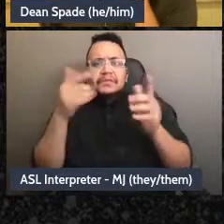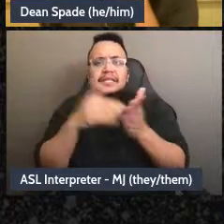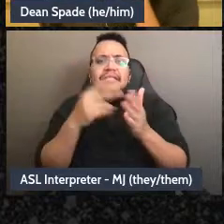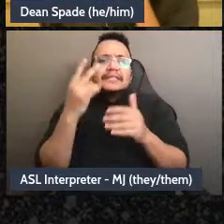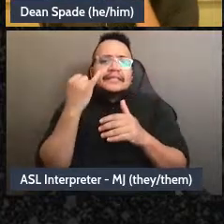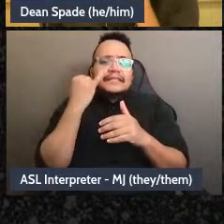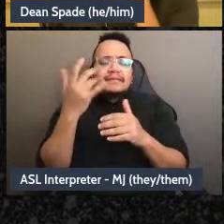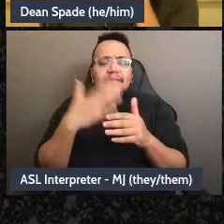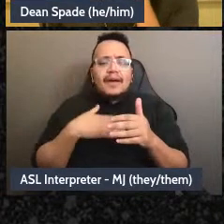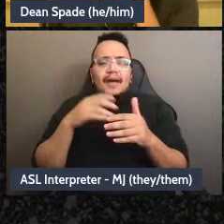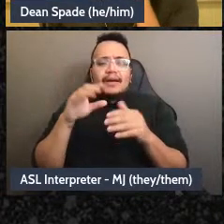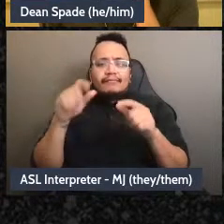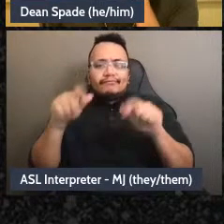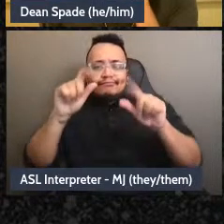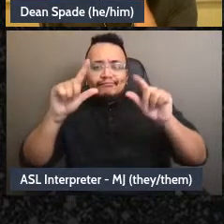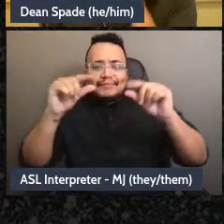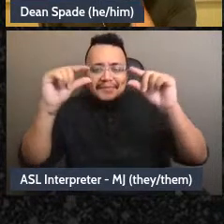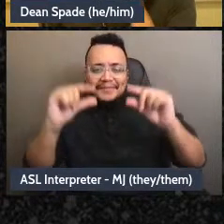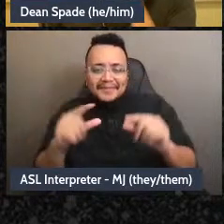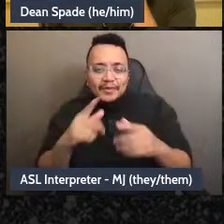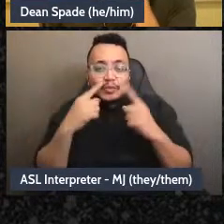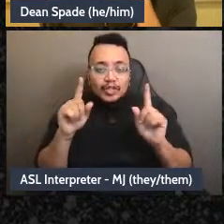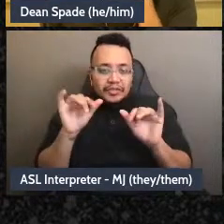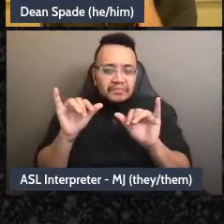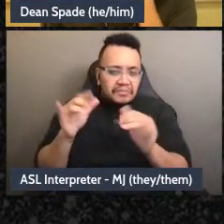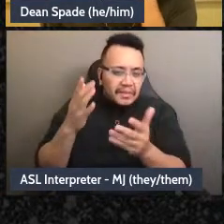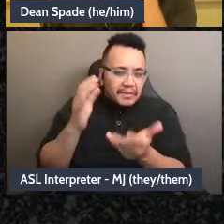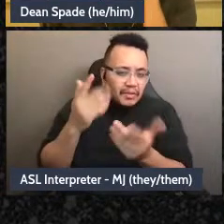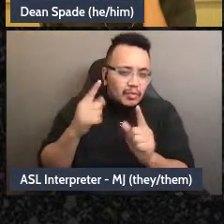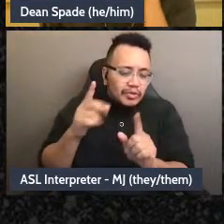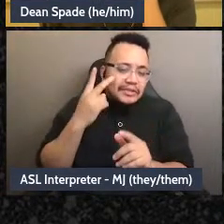so that's the story with teams, we can come back to that but I just recommend that if